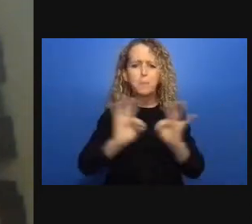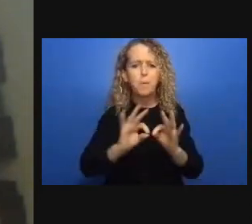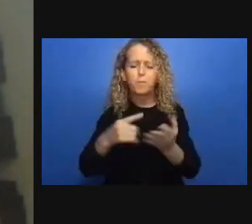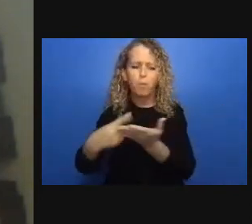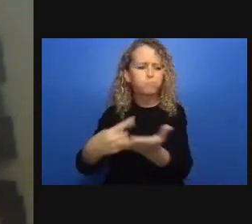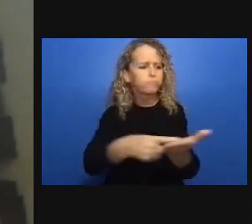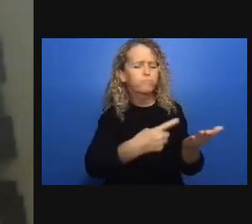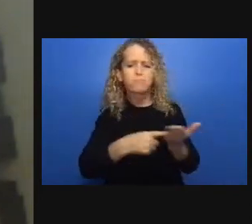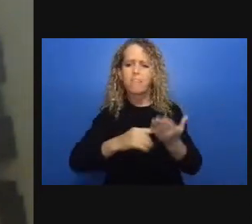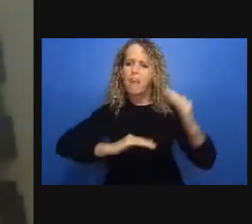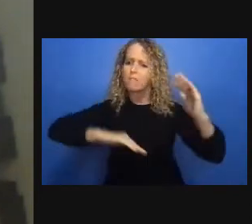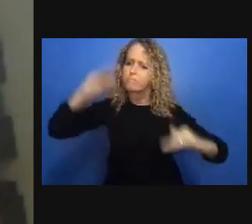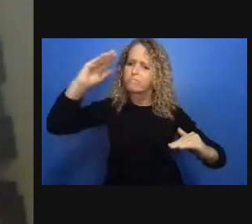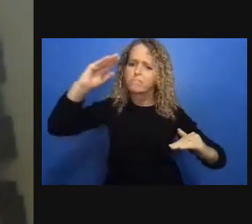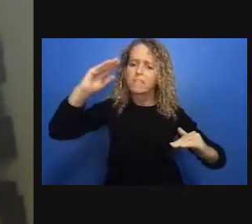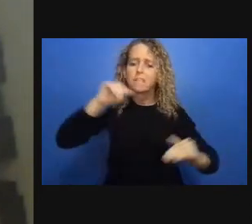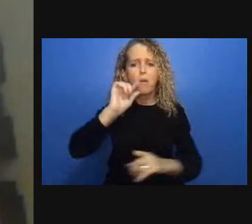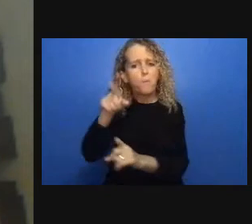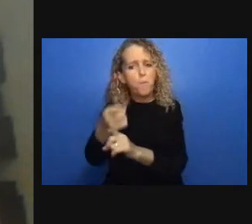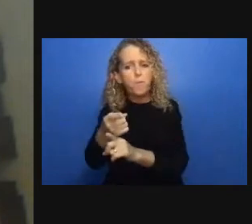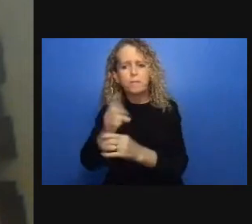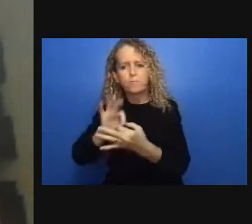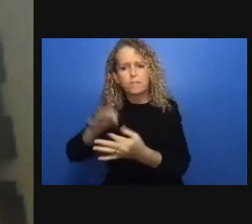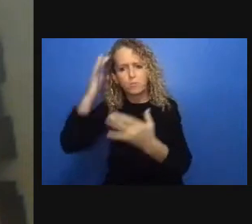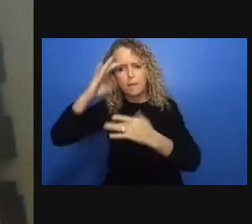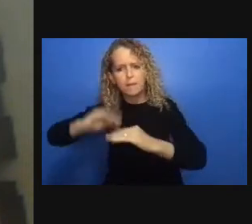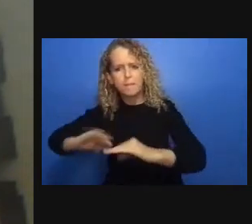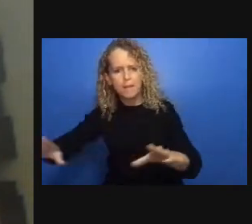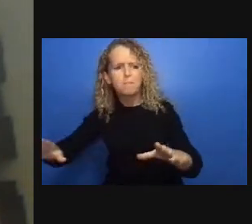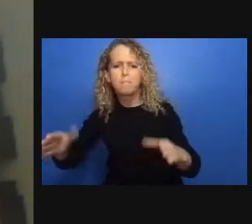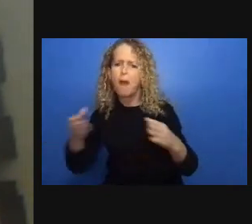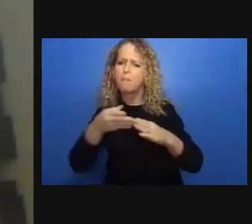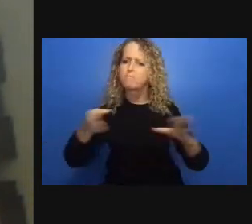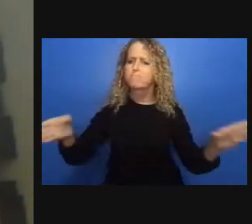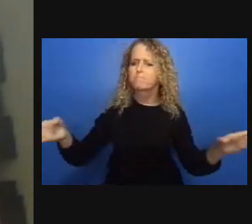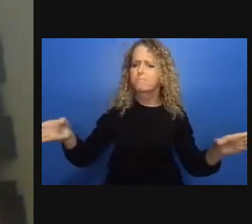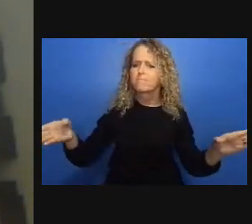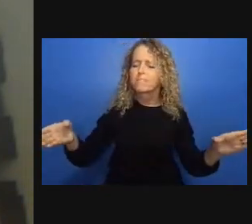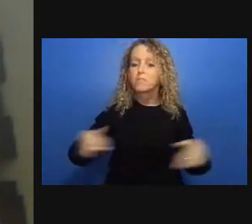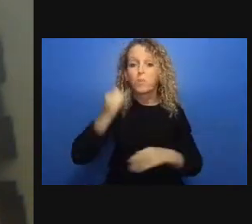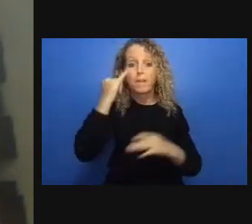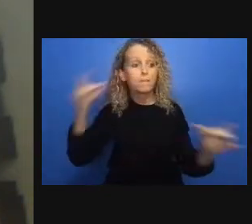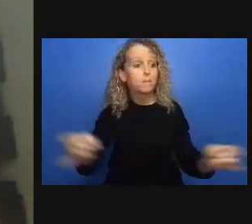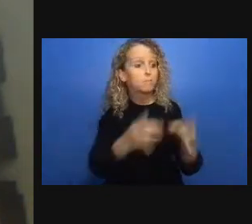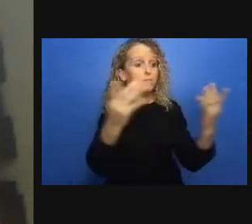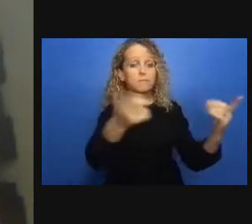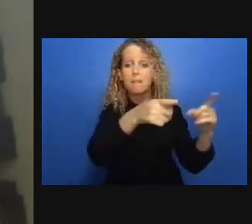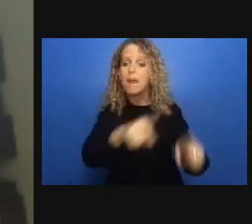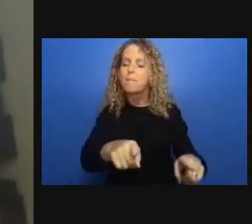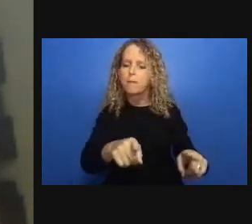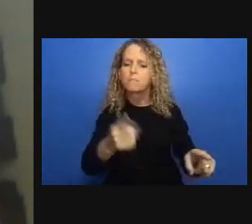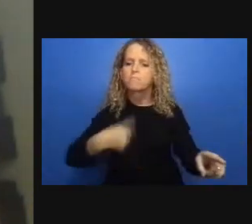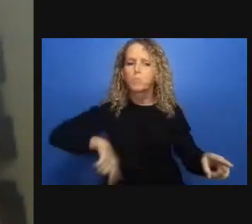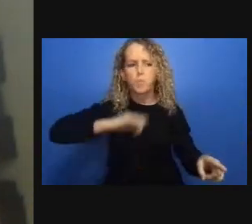abolishing police abolishing prisons what does it mean to defund the police is a question that has